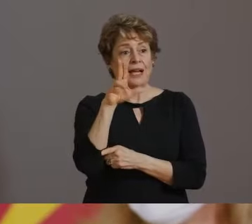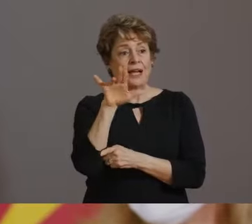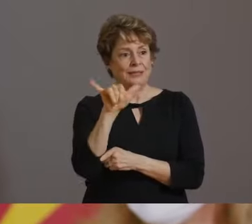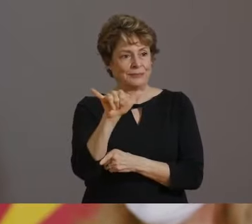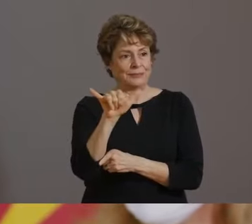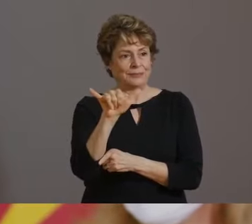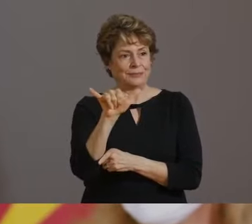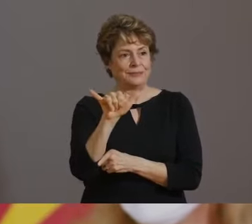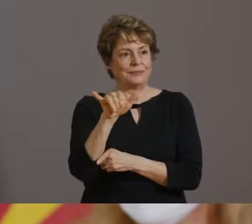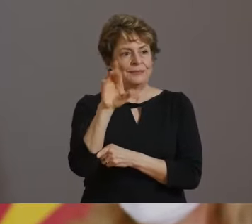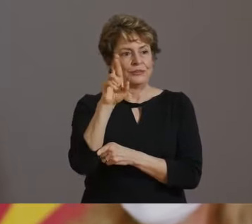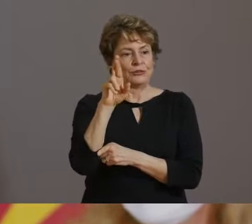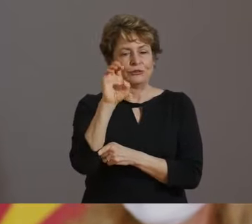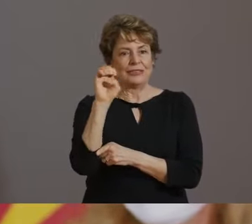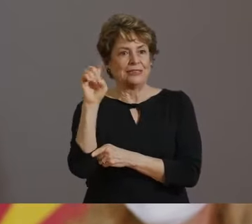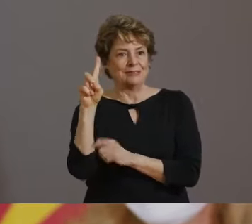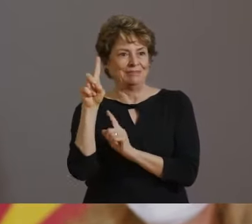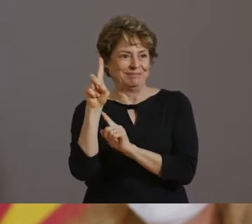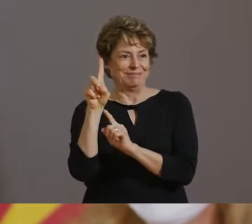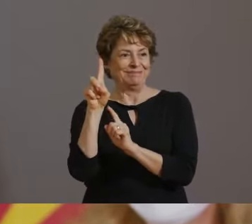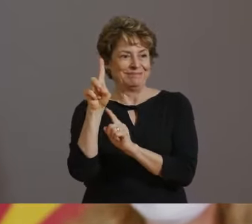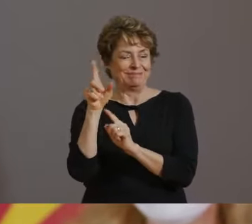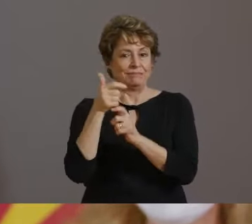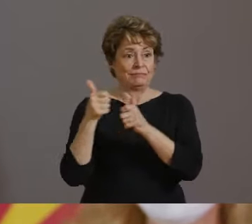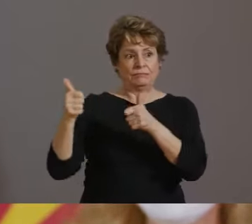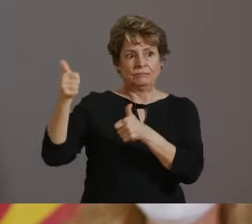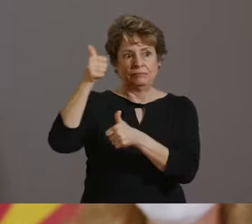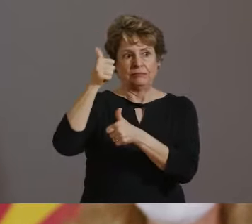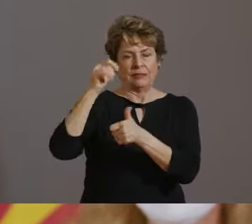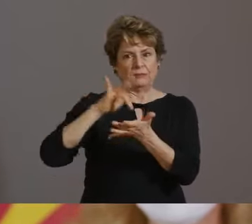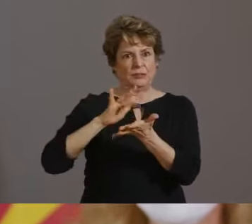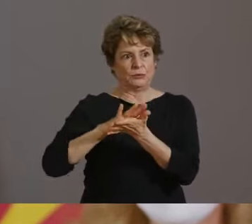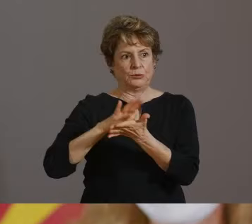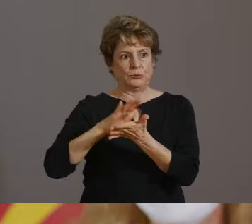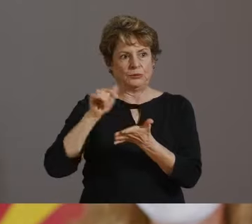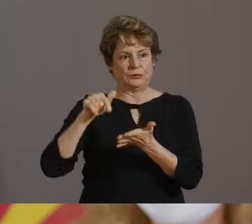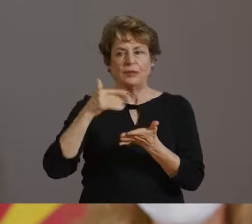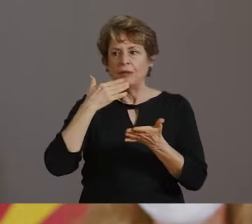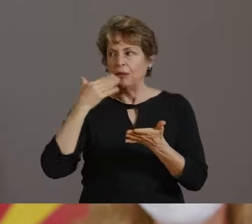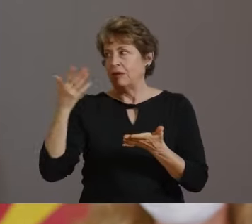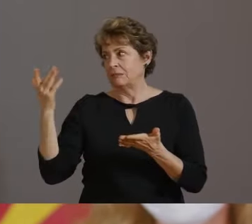JOINING ME TODAY ARE DIRECTOR OF THE ARIZONA DEPARTMENT OF HEALTH SERVICES, DR.